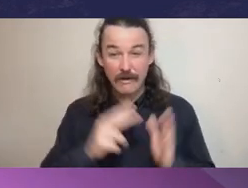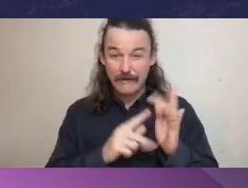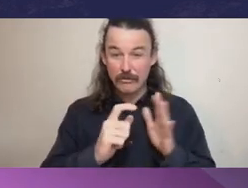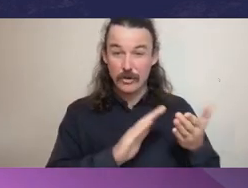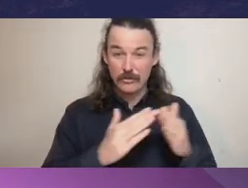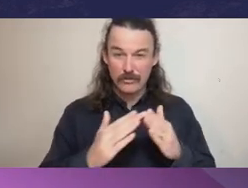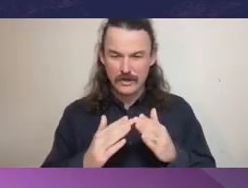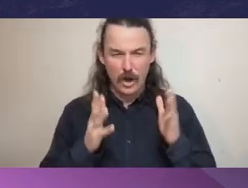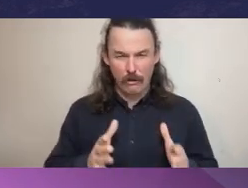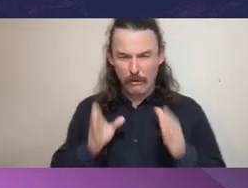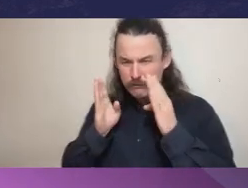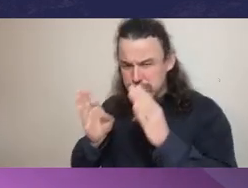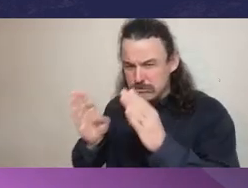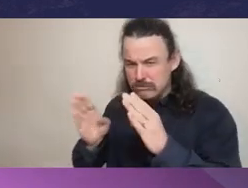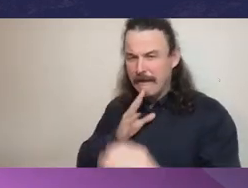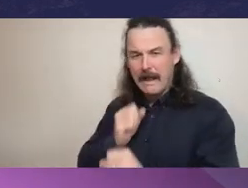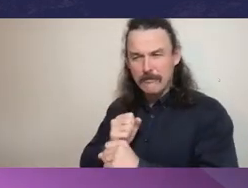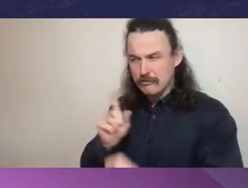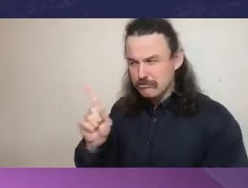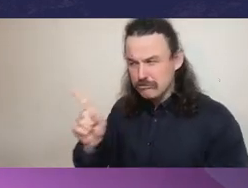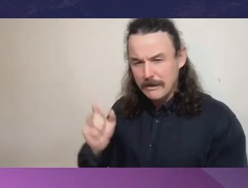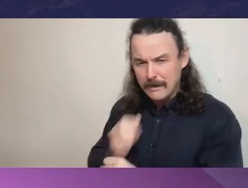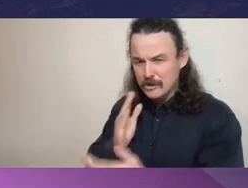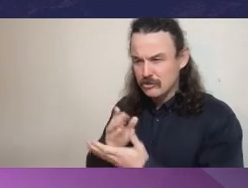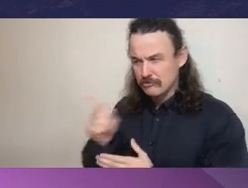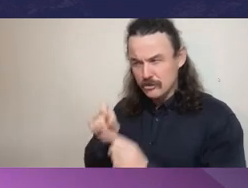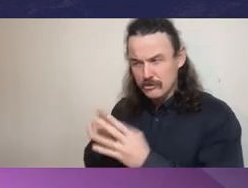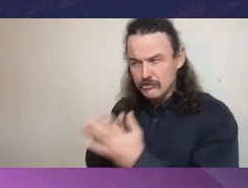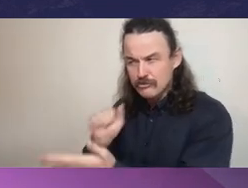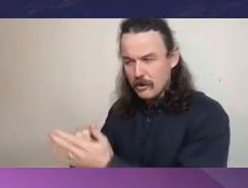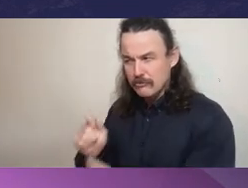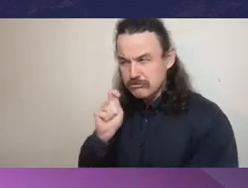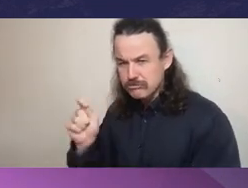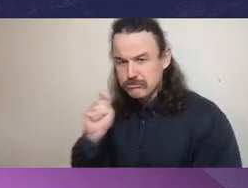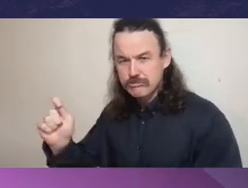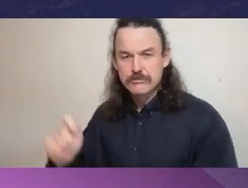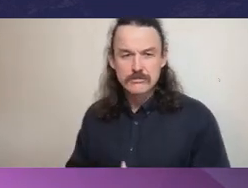of the public sector and government, and rightly so.